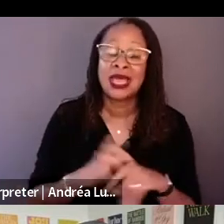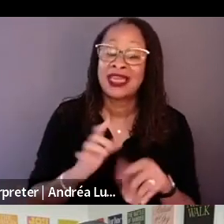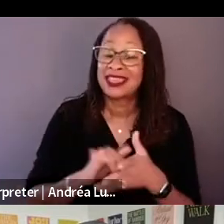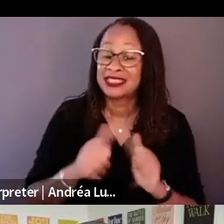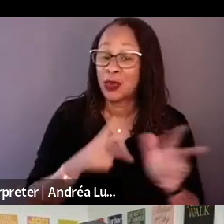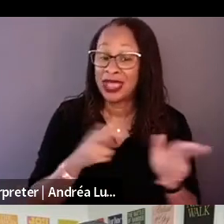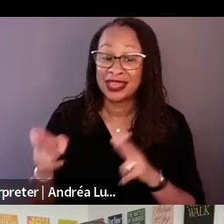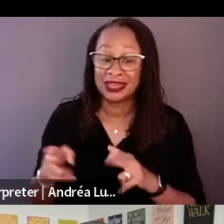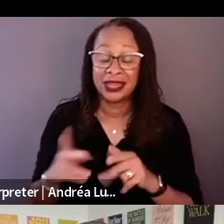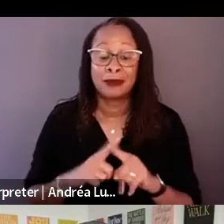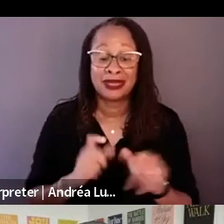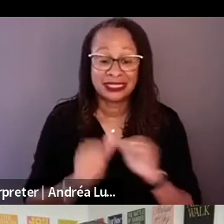bring him back.